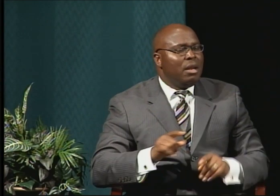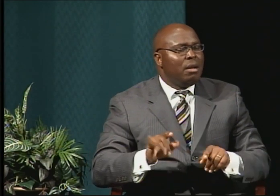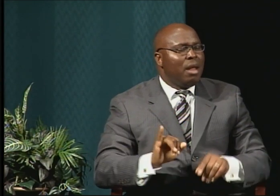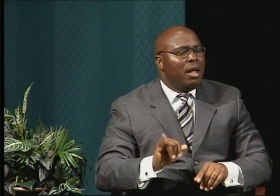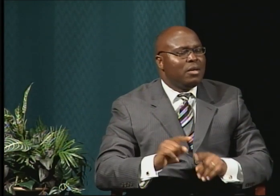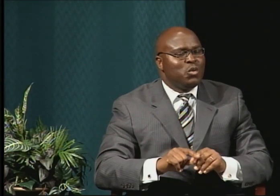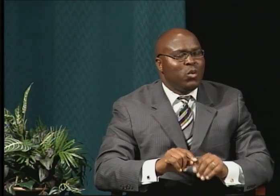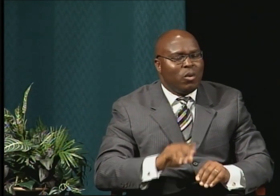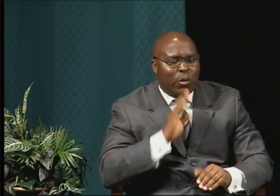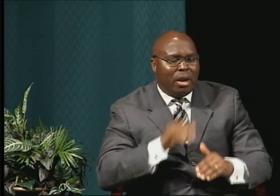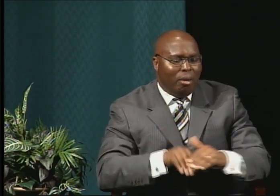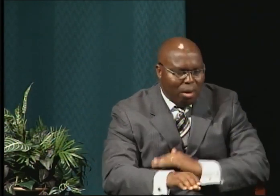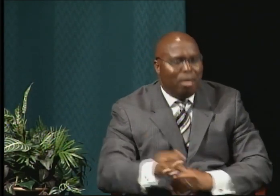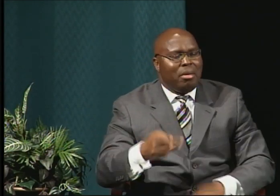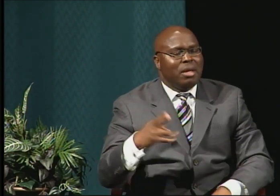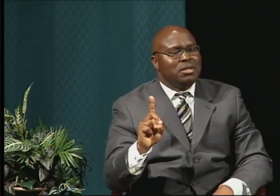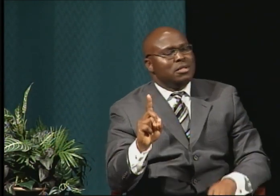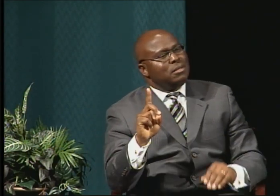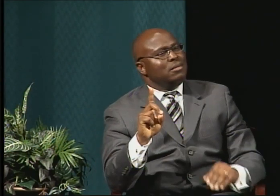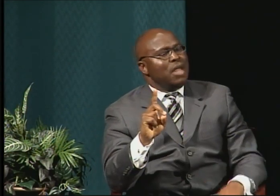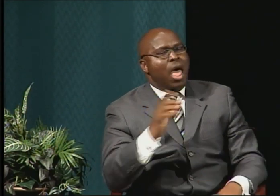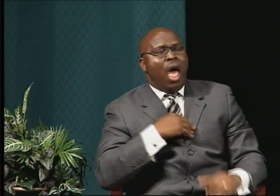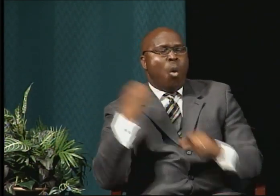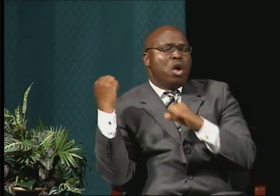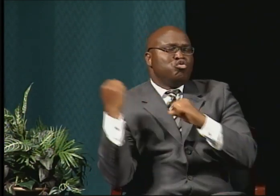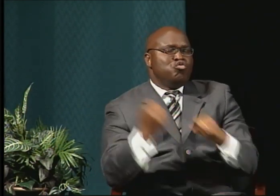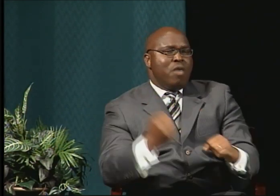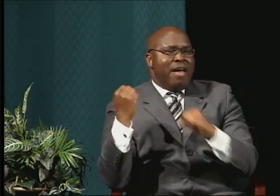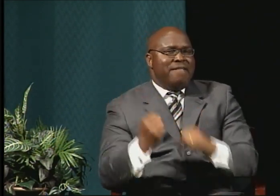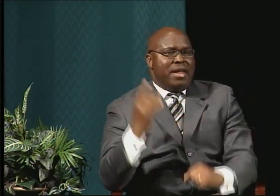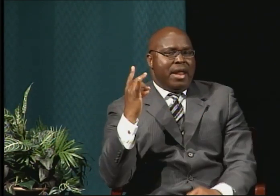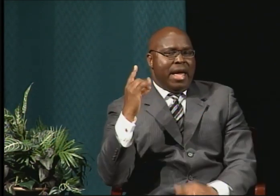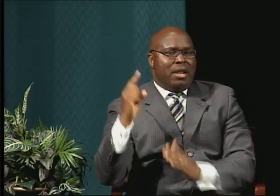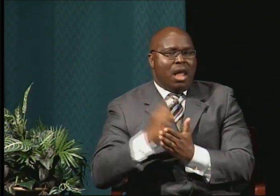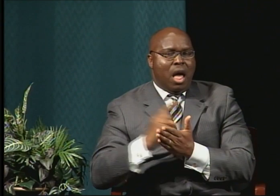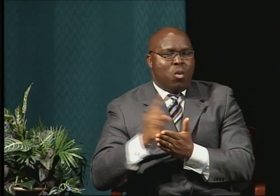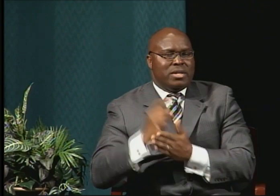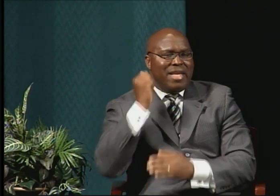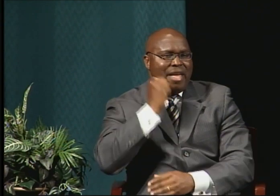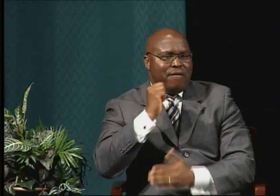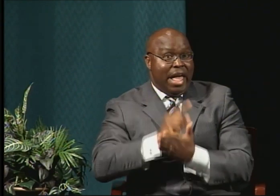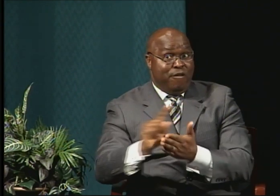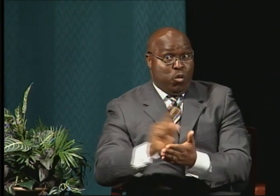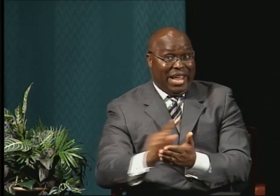I drove eight hours every week from Tucson, Arizona